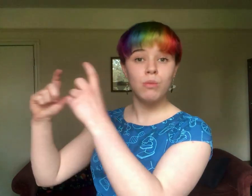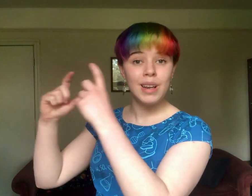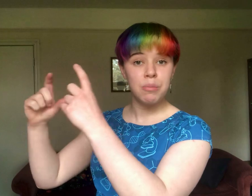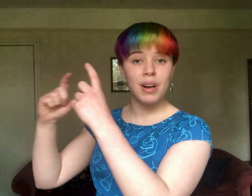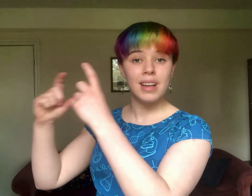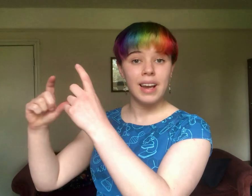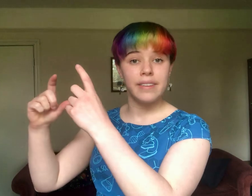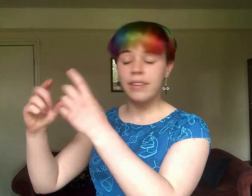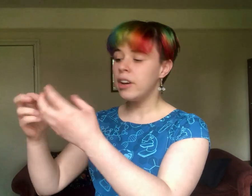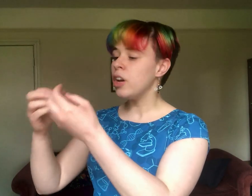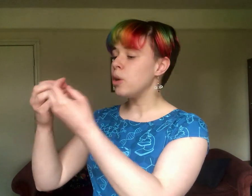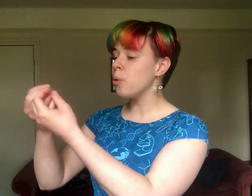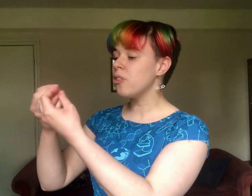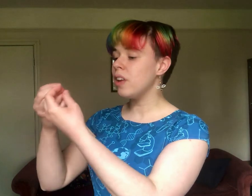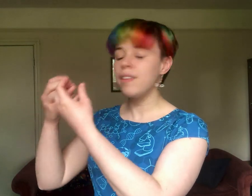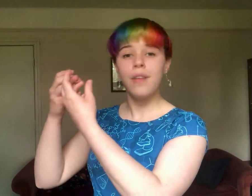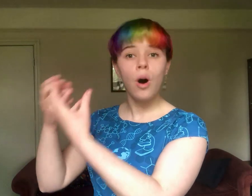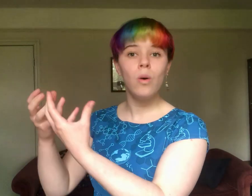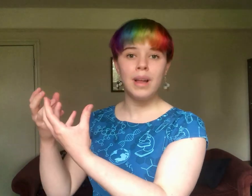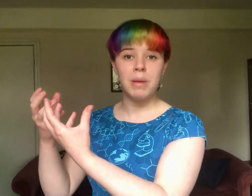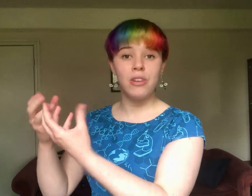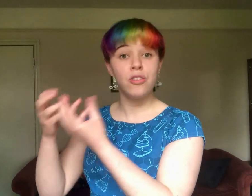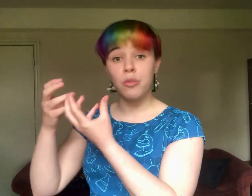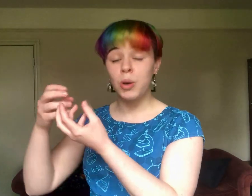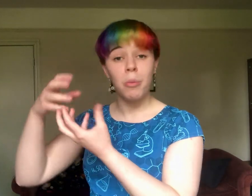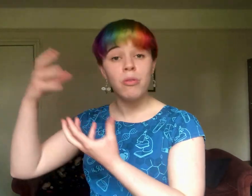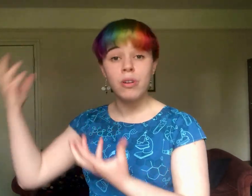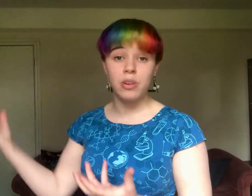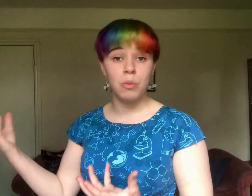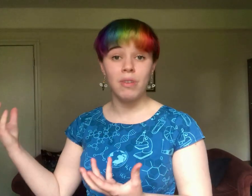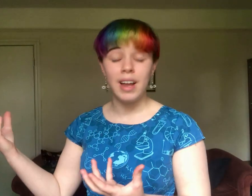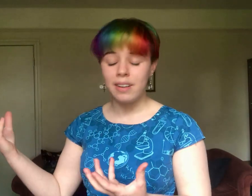really bright light you will see that the whole image just becomes flooded with light.